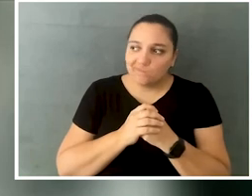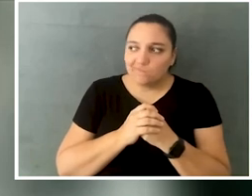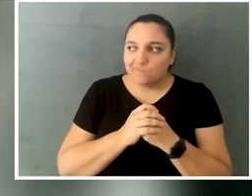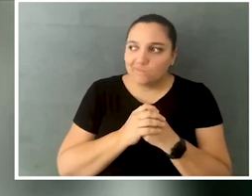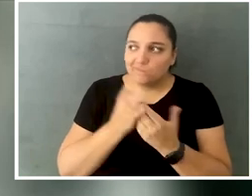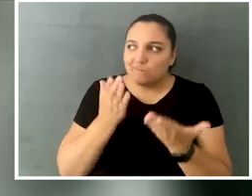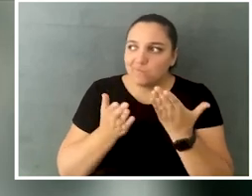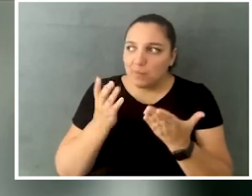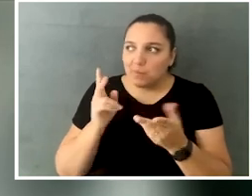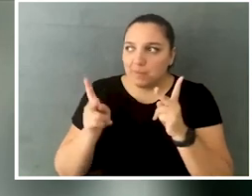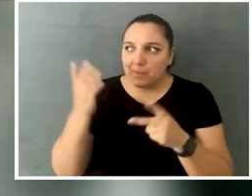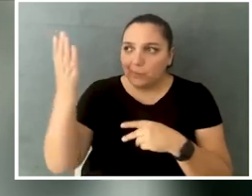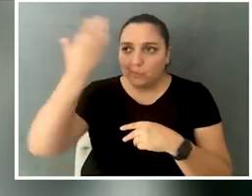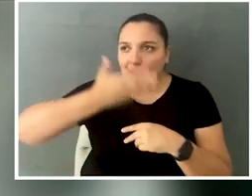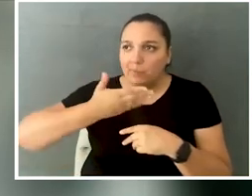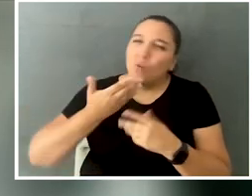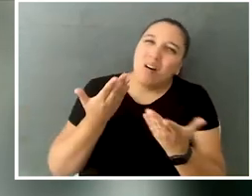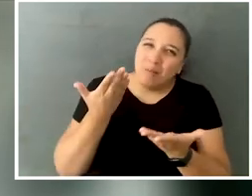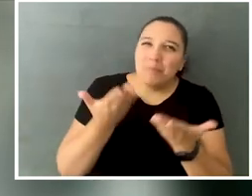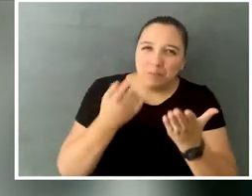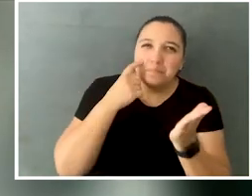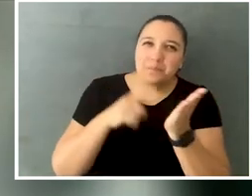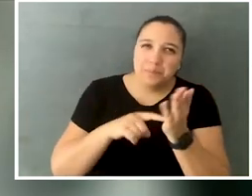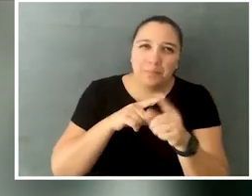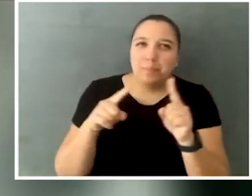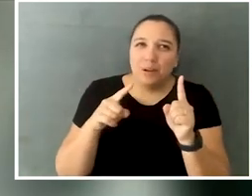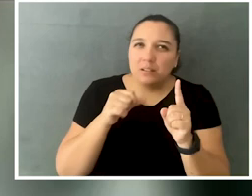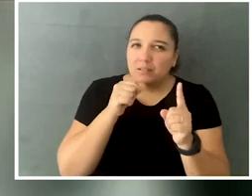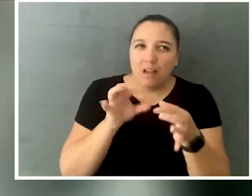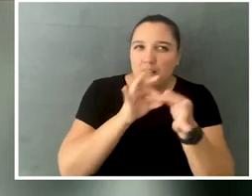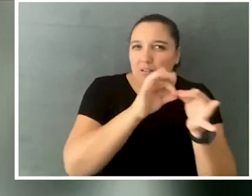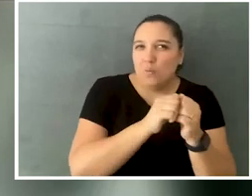well, they recognize, but not really in terms of disability, is the fact that,